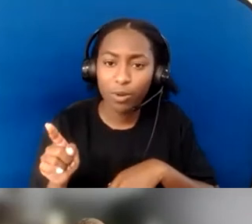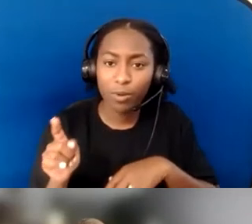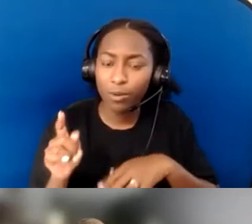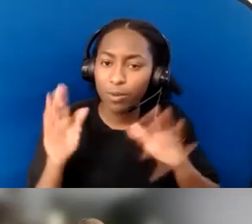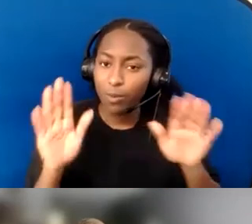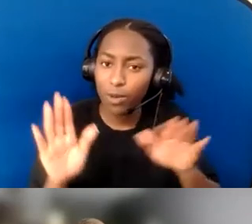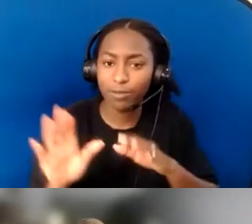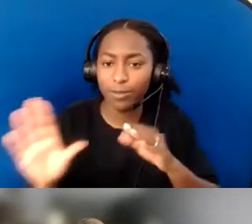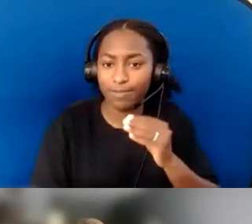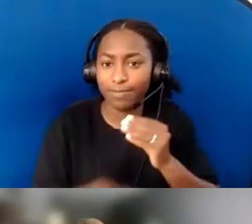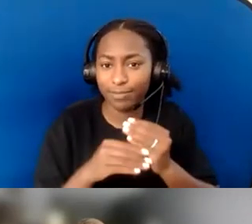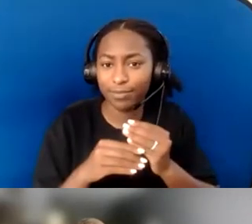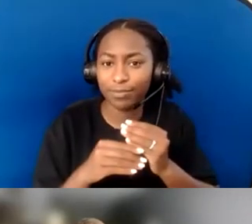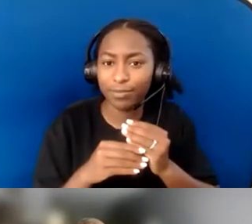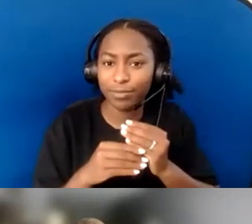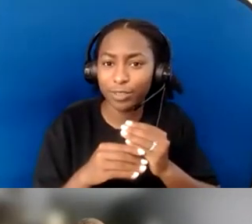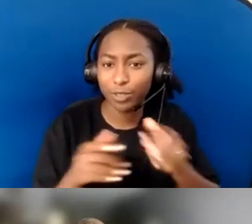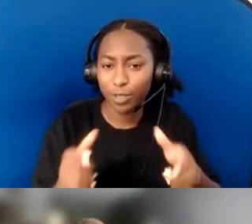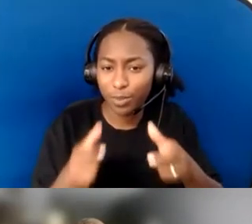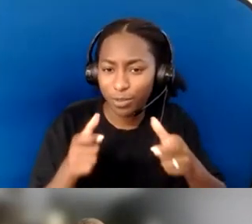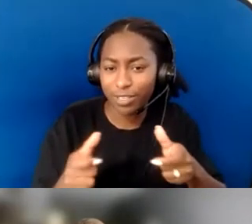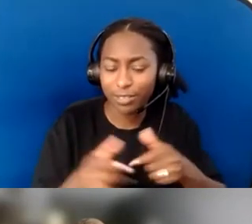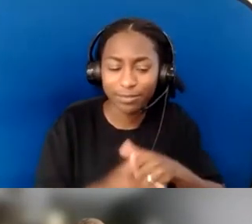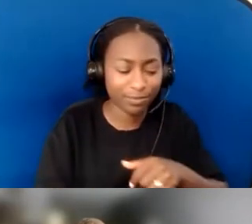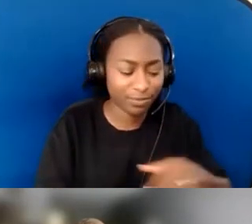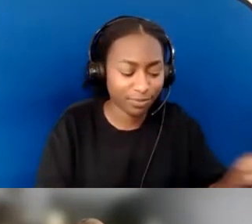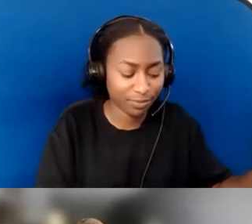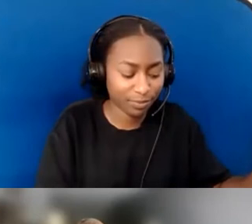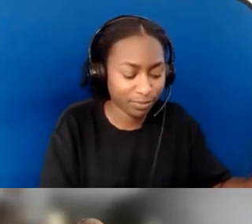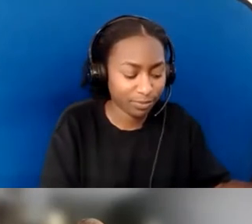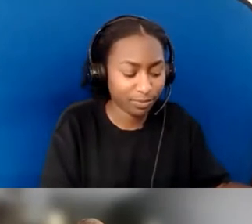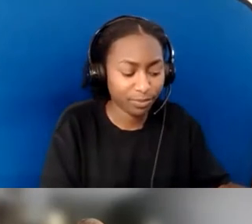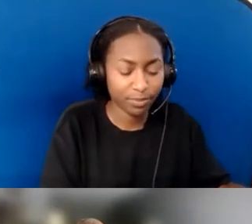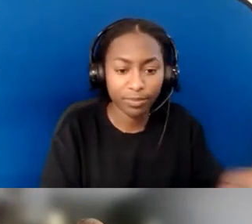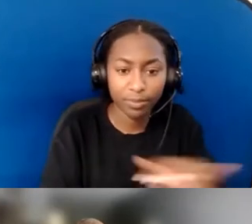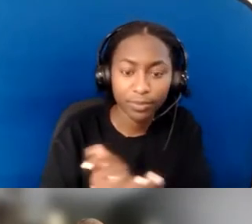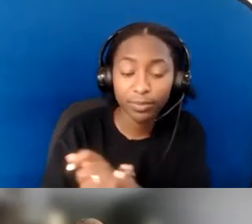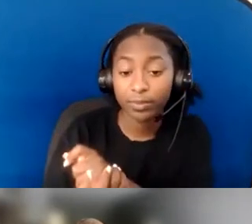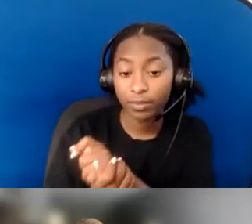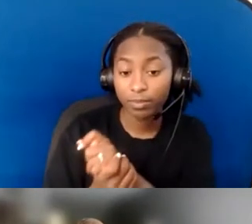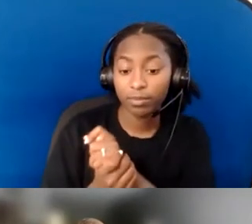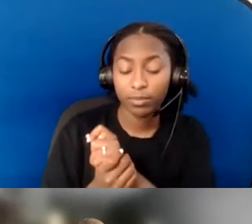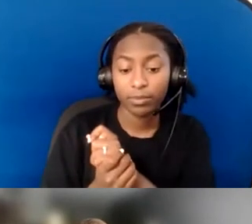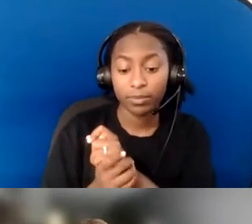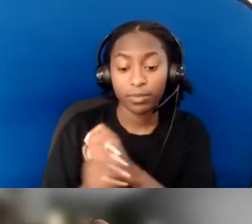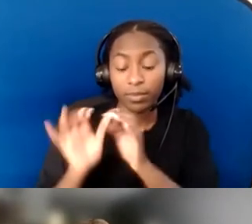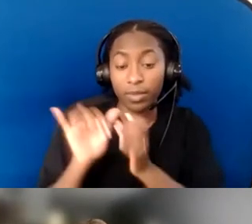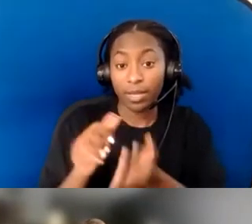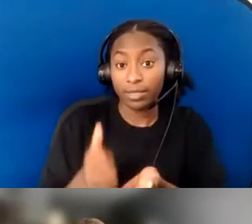It lays before people when they join the church, or once they start coming to the church,